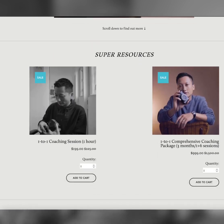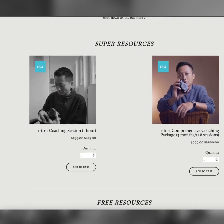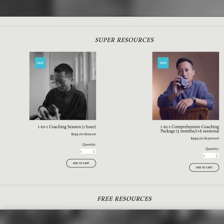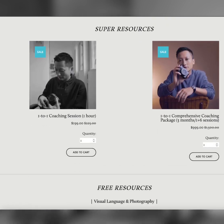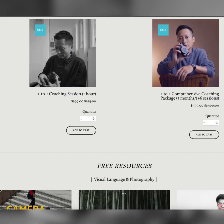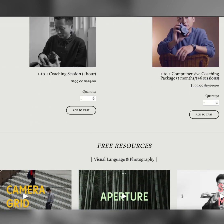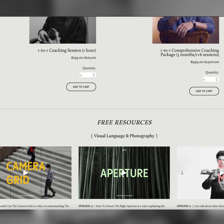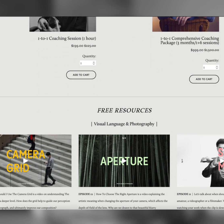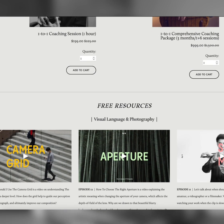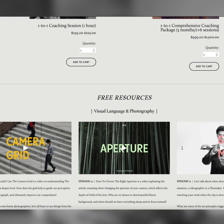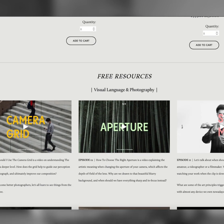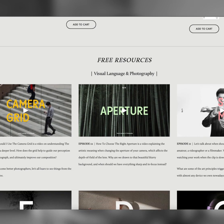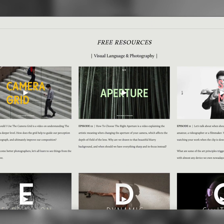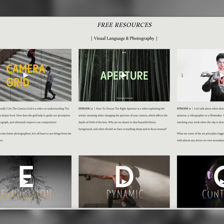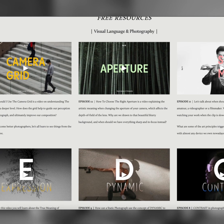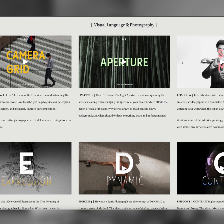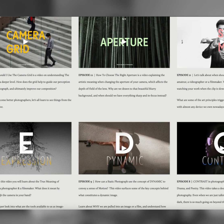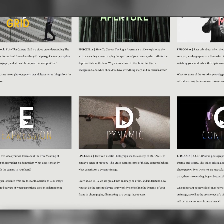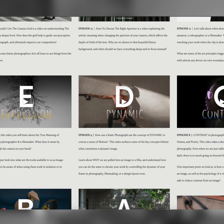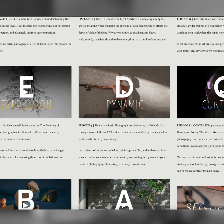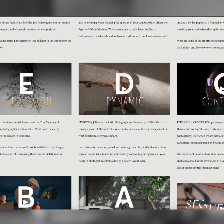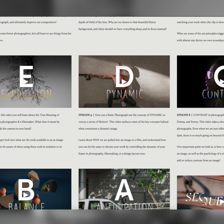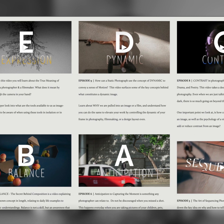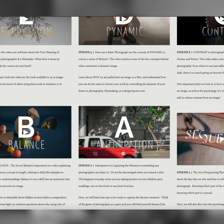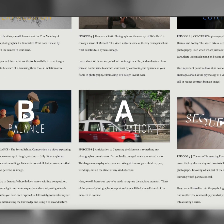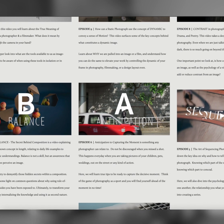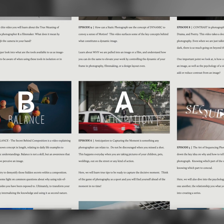endeavor whether it's a hobby whether you want to get serious about photography and doing it